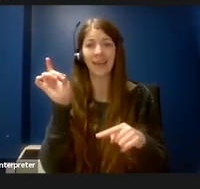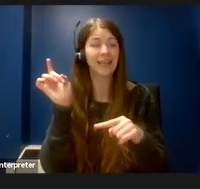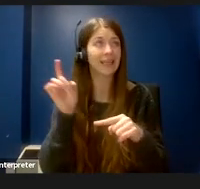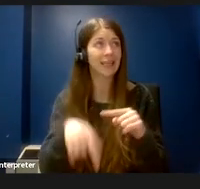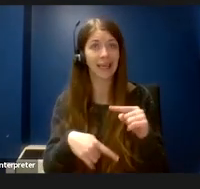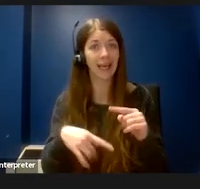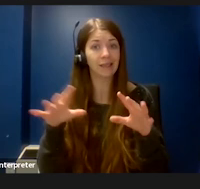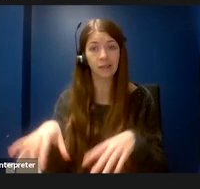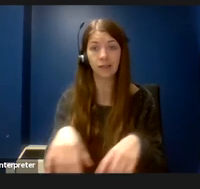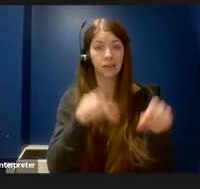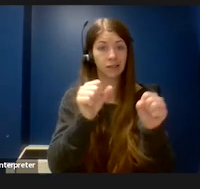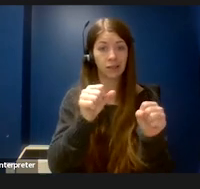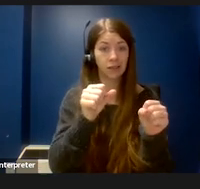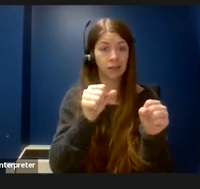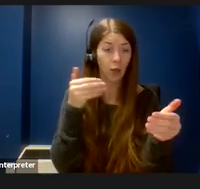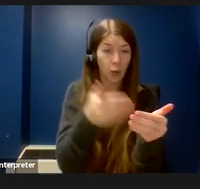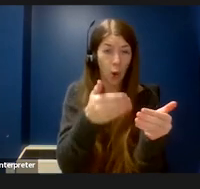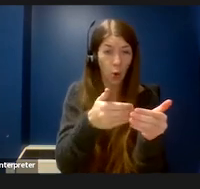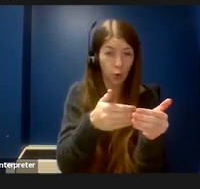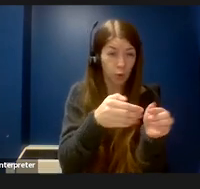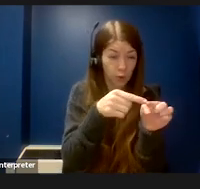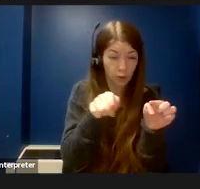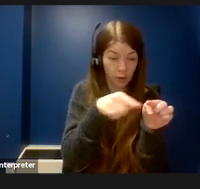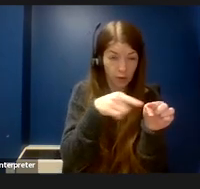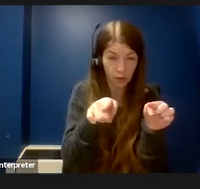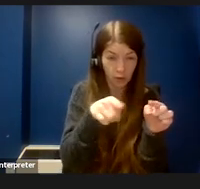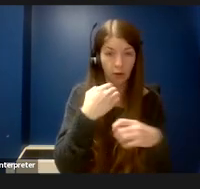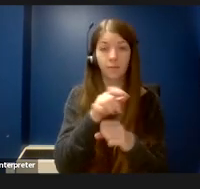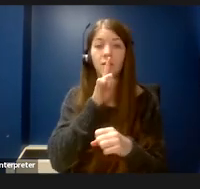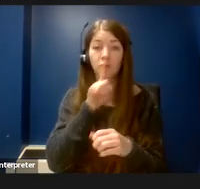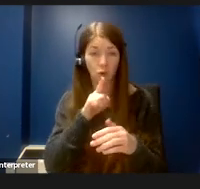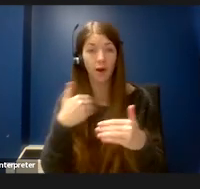held near one another then make sure that there's accessible transportation available.